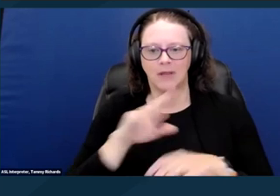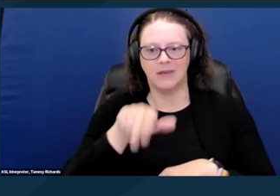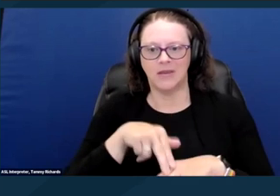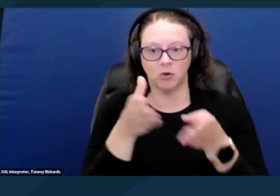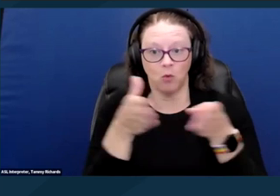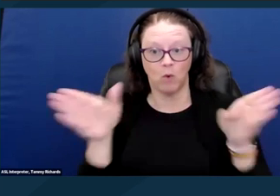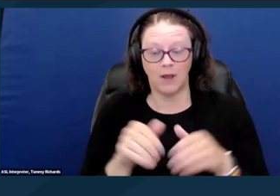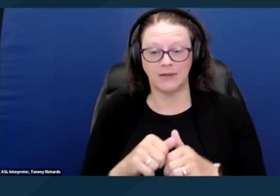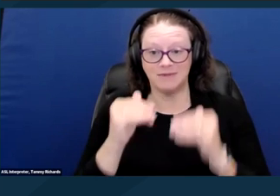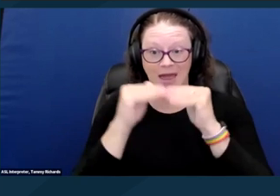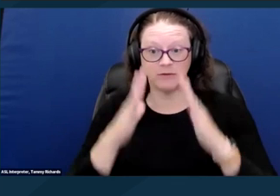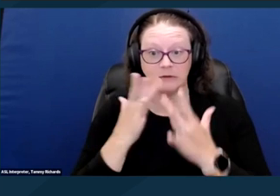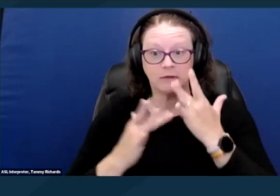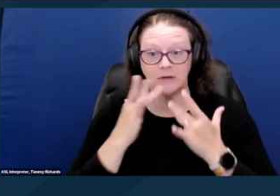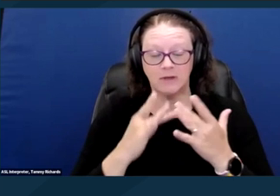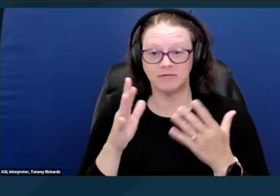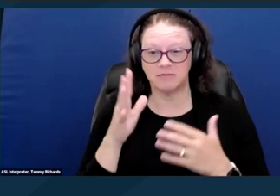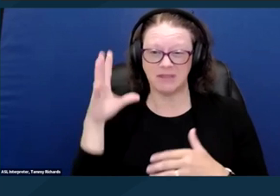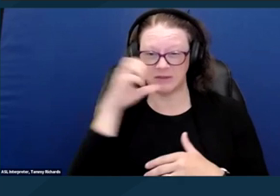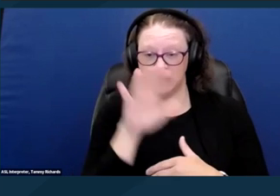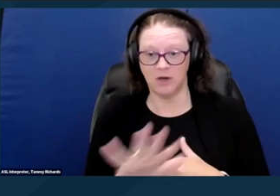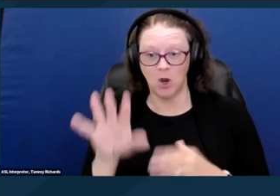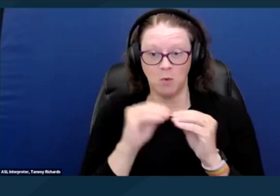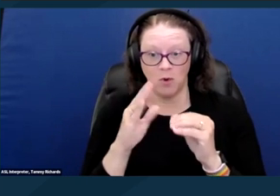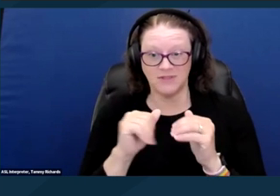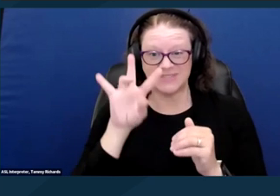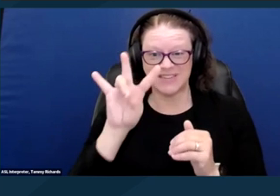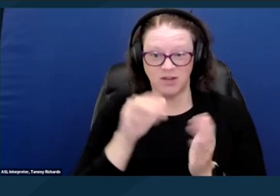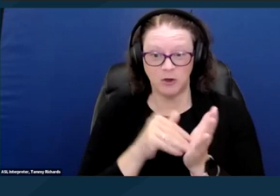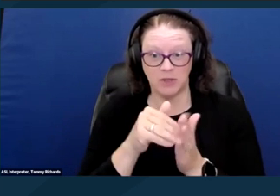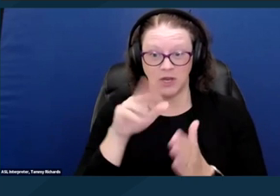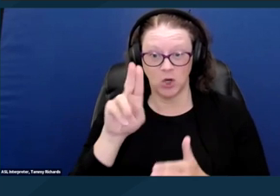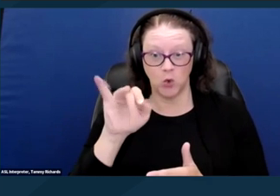of an estimated more than 7 billion units, there are even fewer accessible